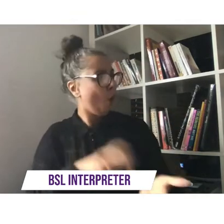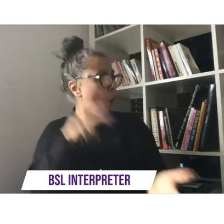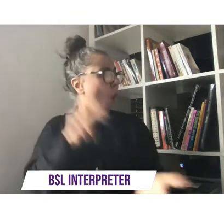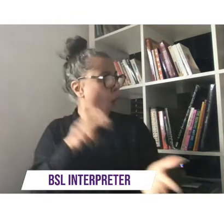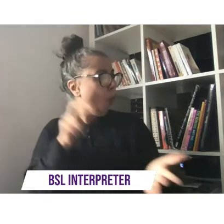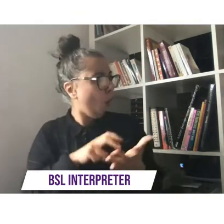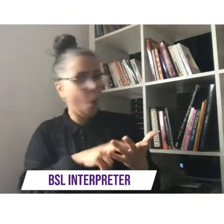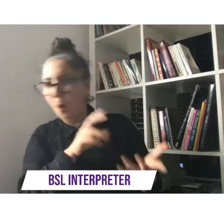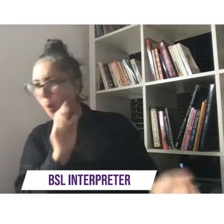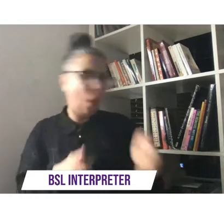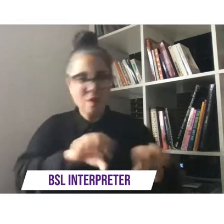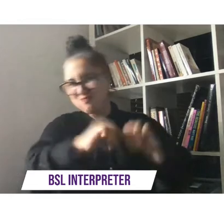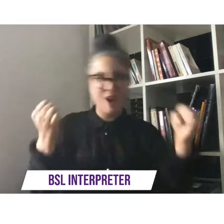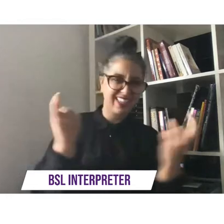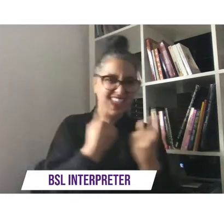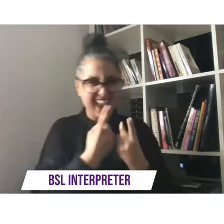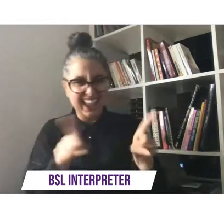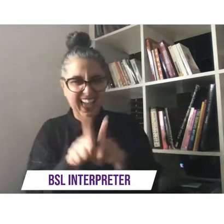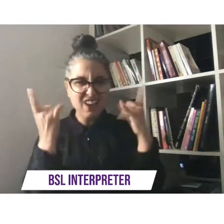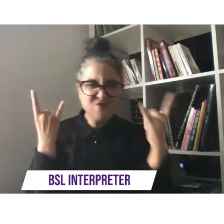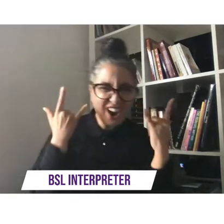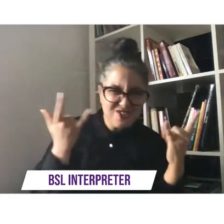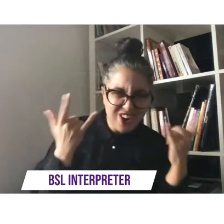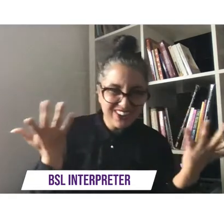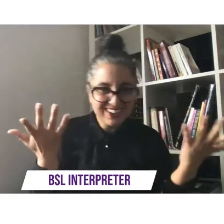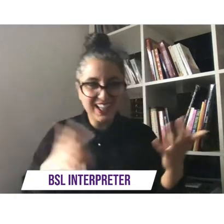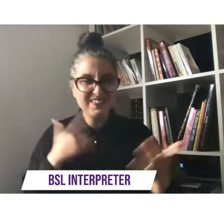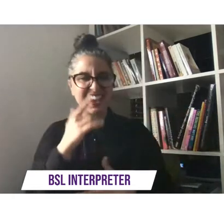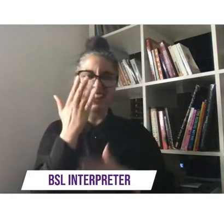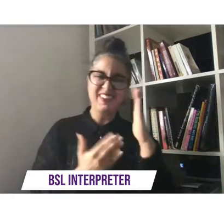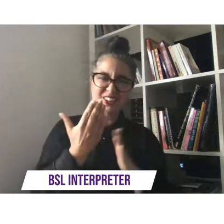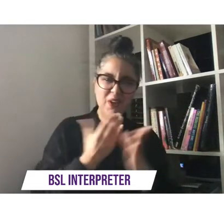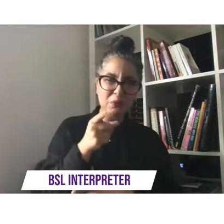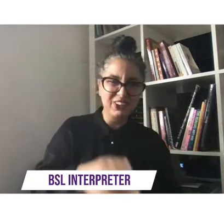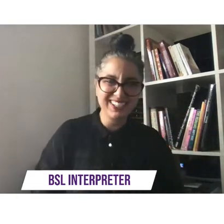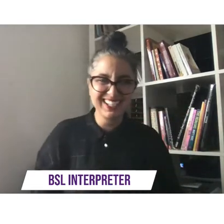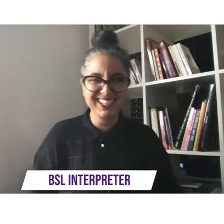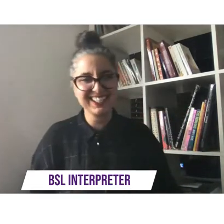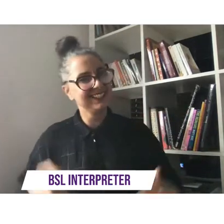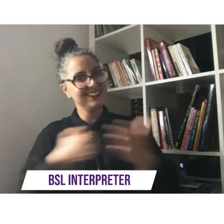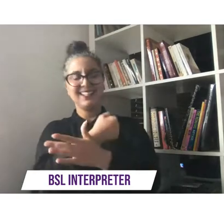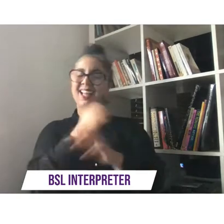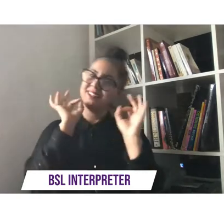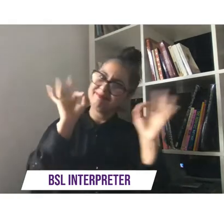you know have a good old rook in time that was amazing um so the next um